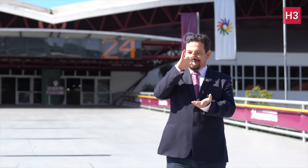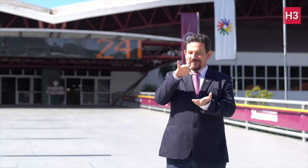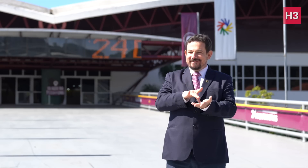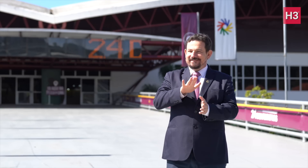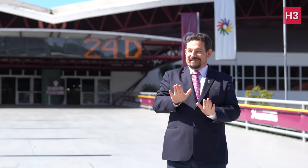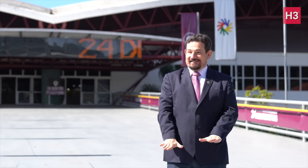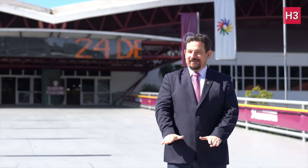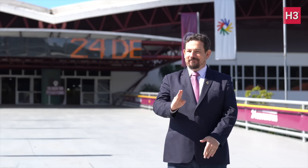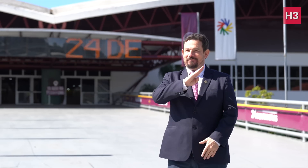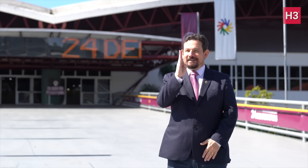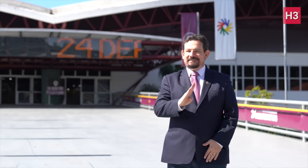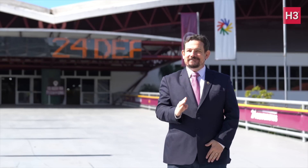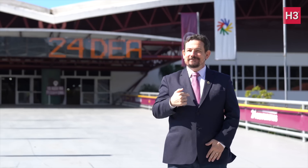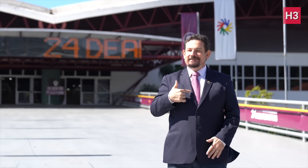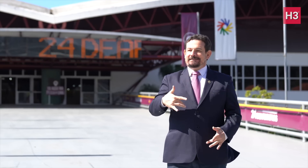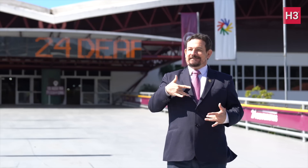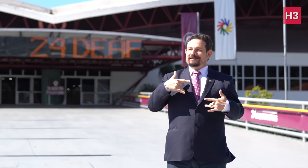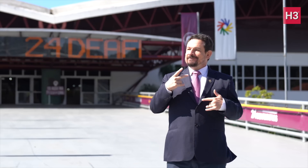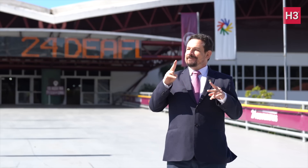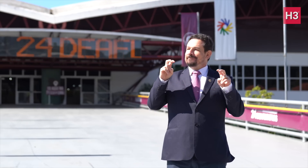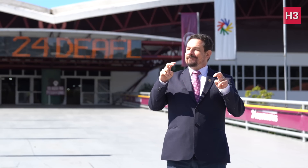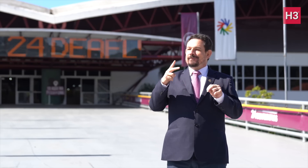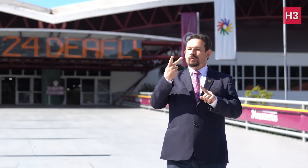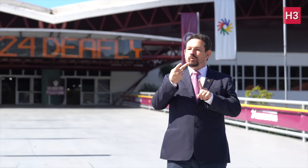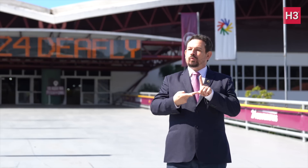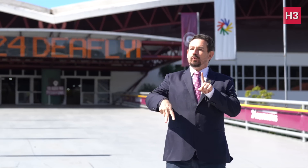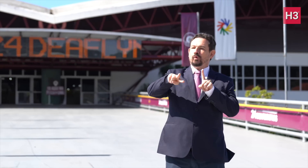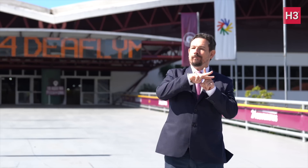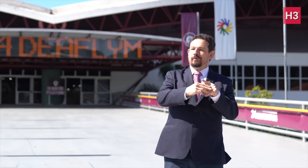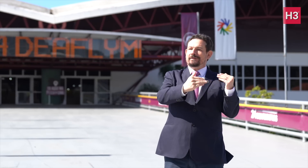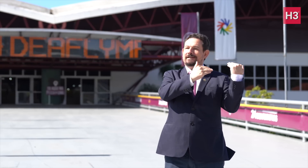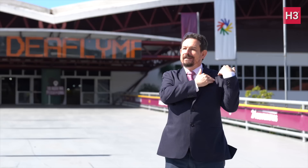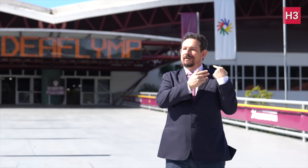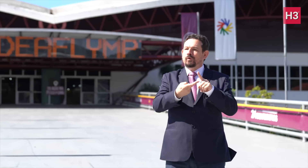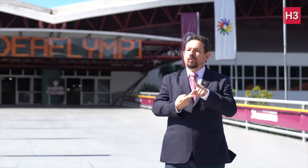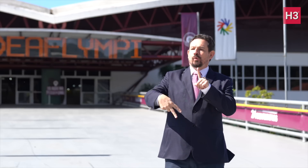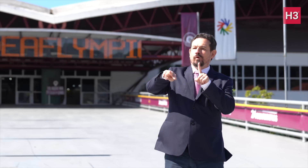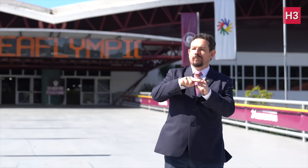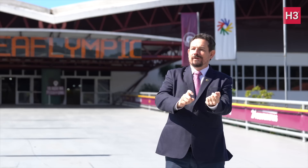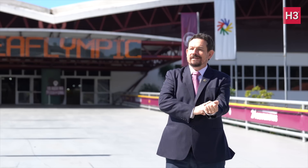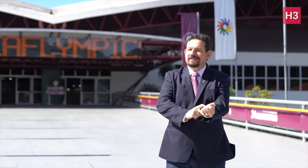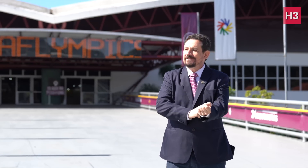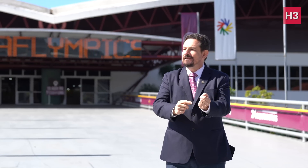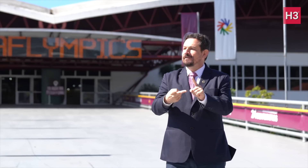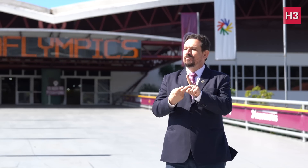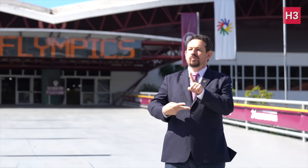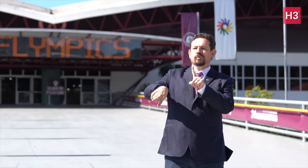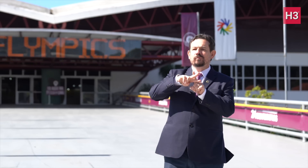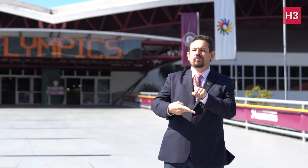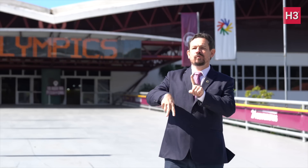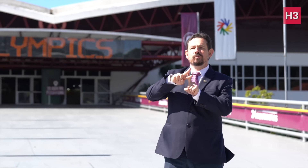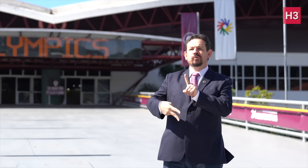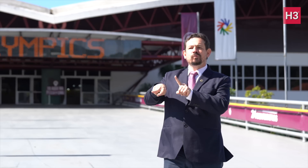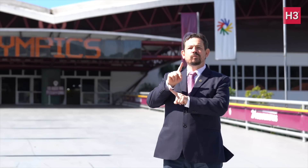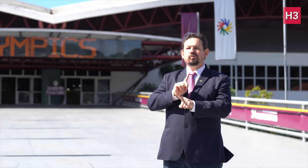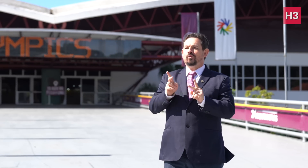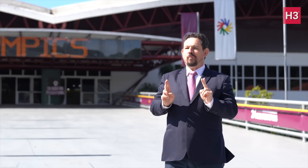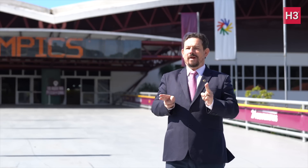so I have a double responsibility and expectations more than I would normally have.